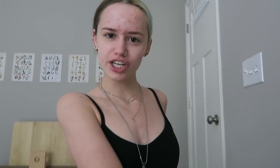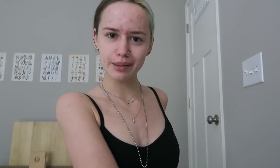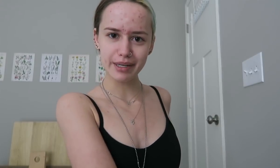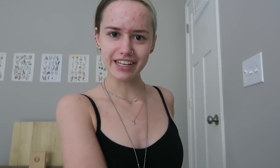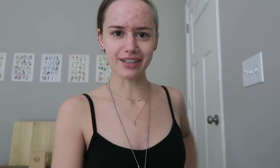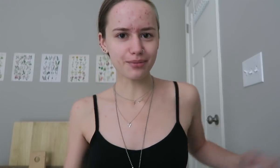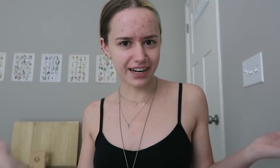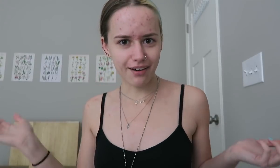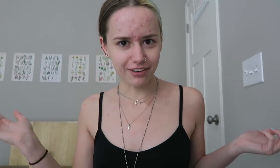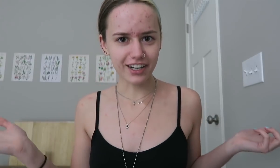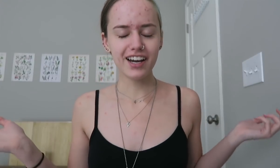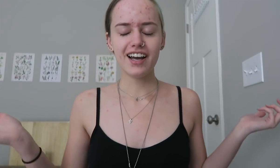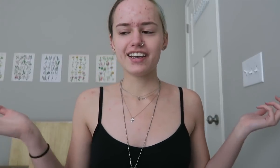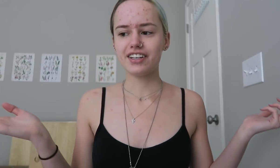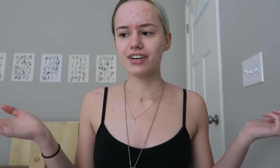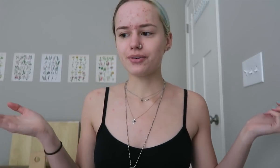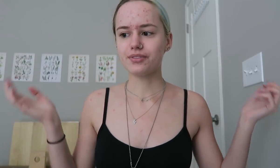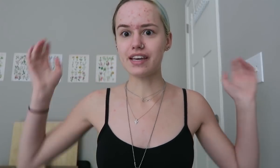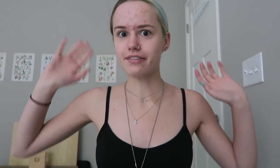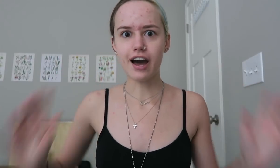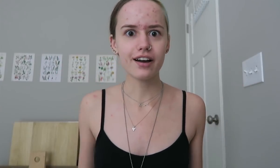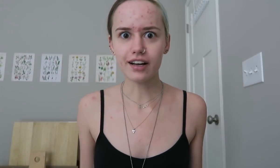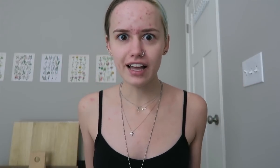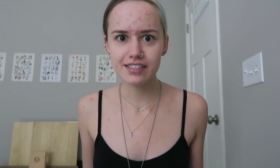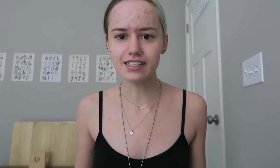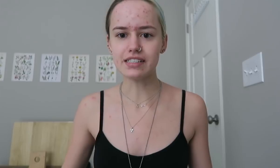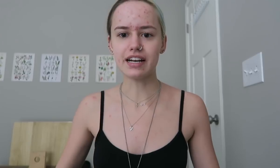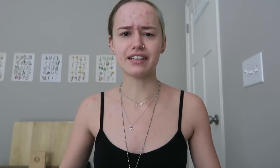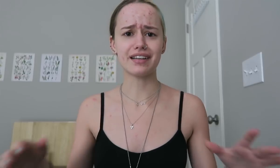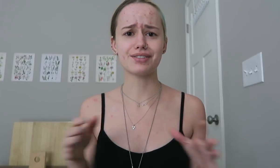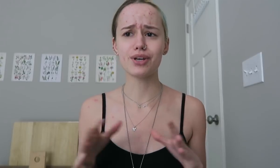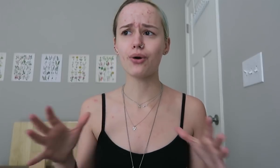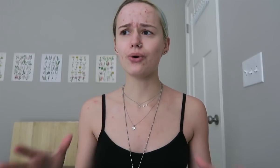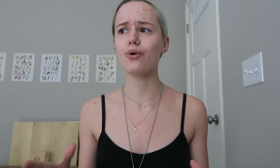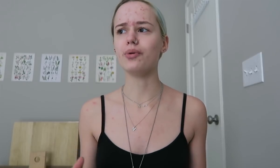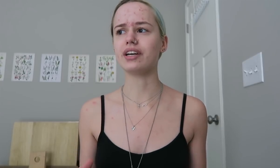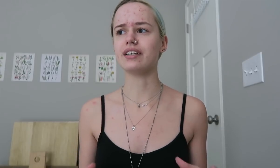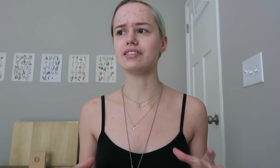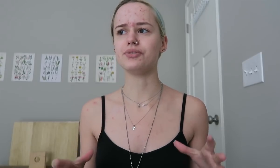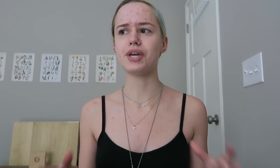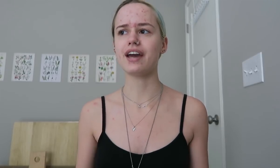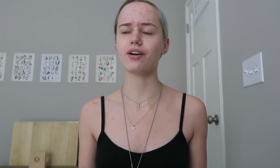German or whatever, you know they've got classes. And I think that's so cool because you can't